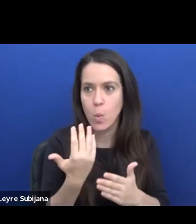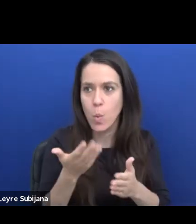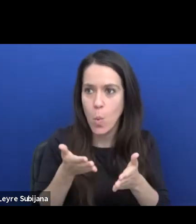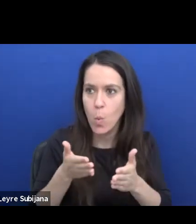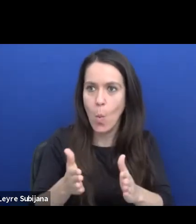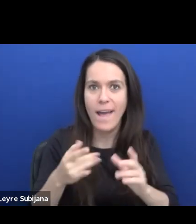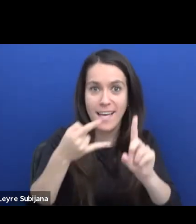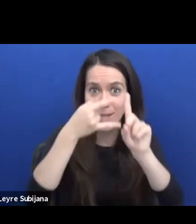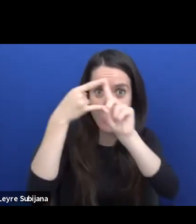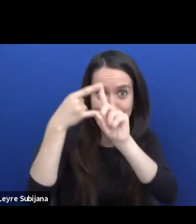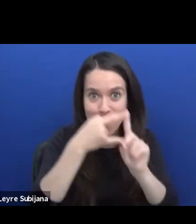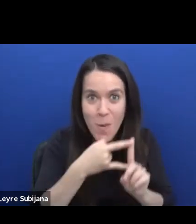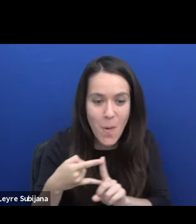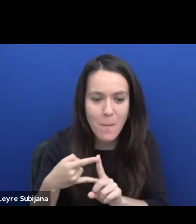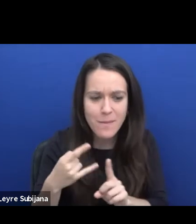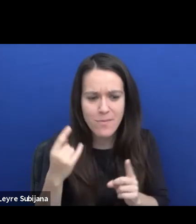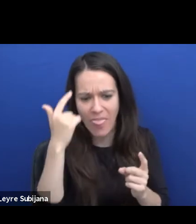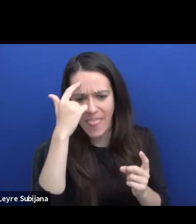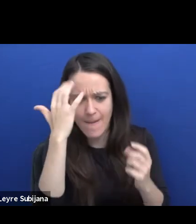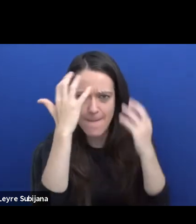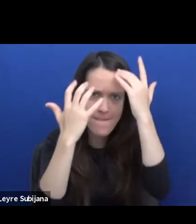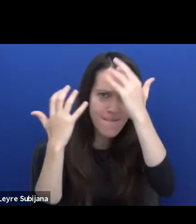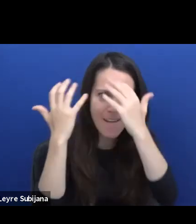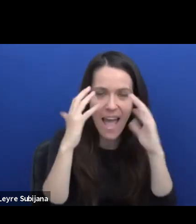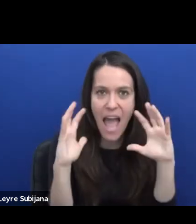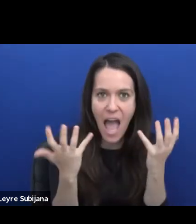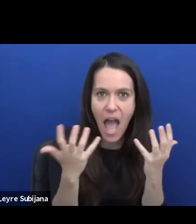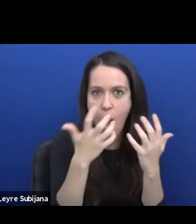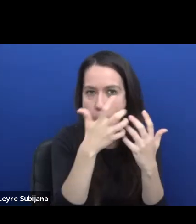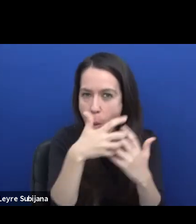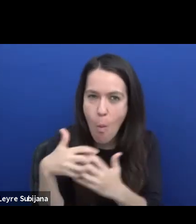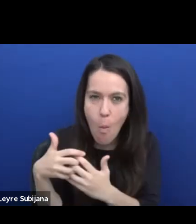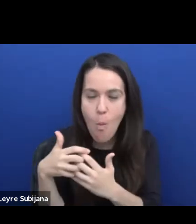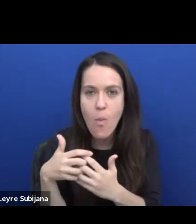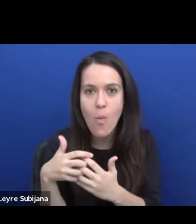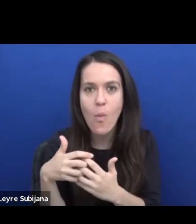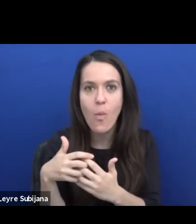So we had to figure out how to get a lot of PCs there